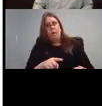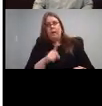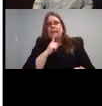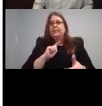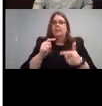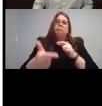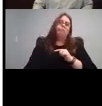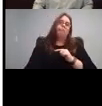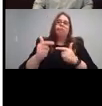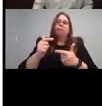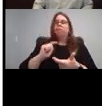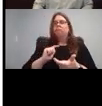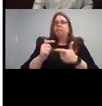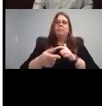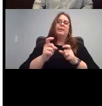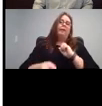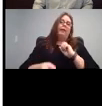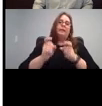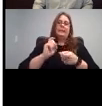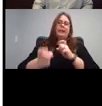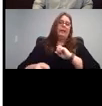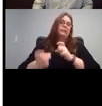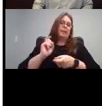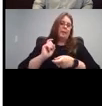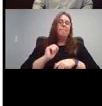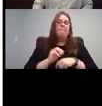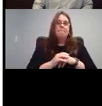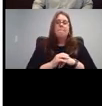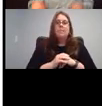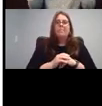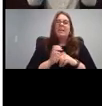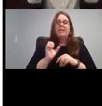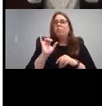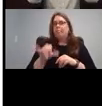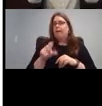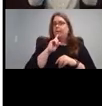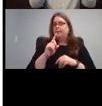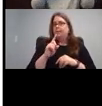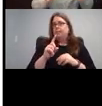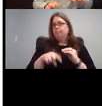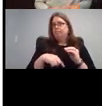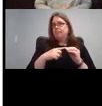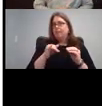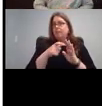So there's more information about it here. on that website, the video the article is given written English